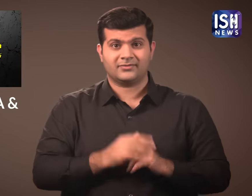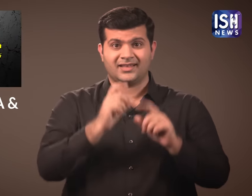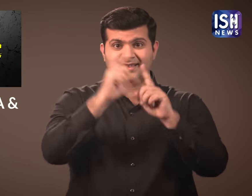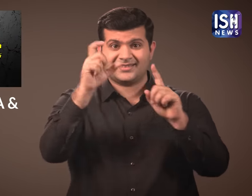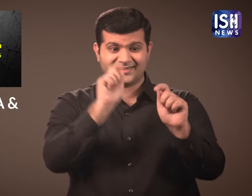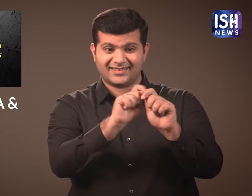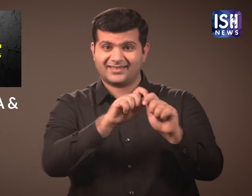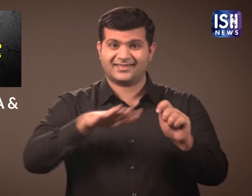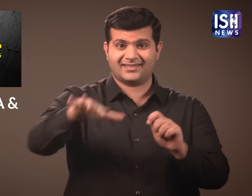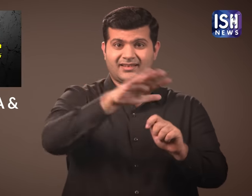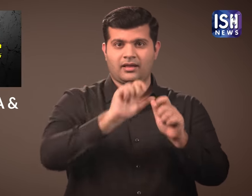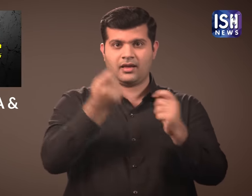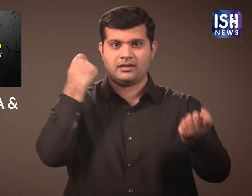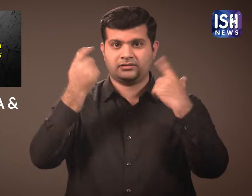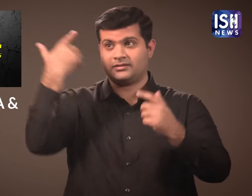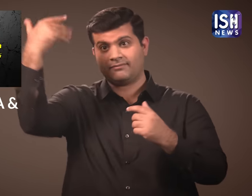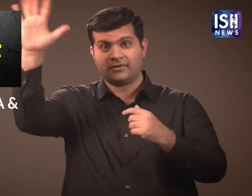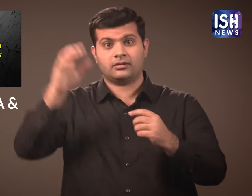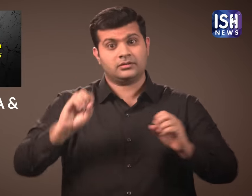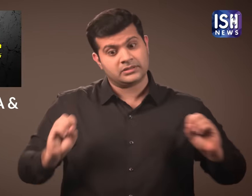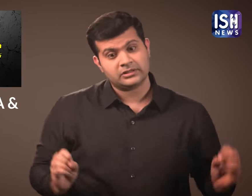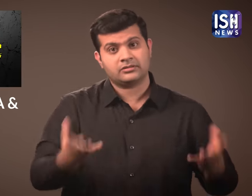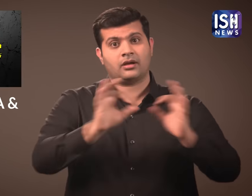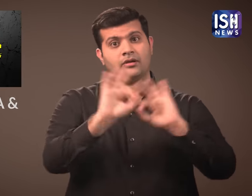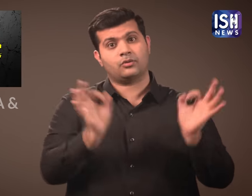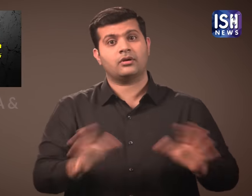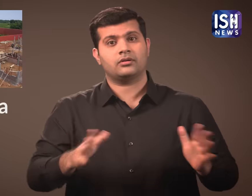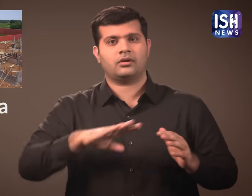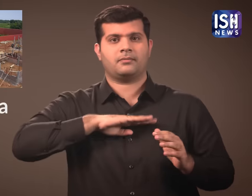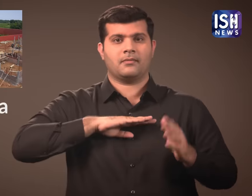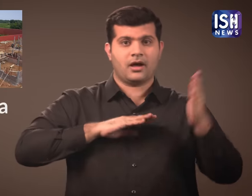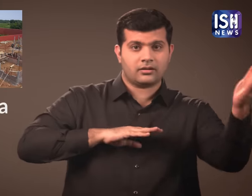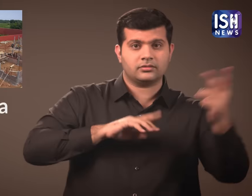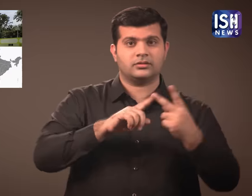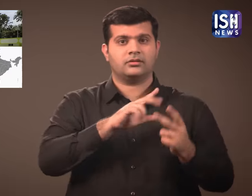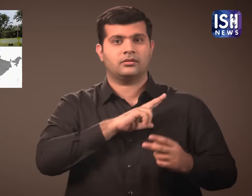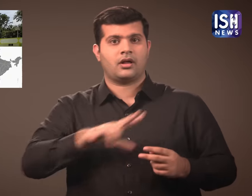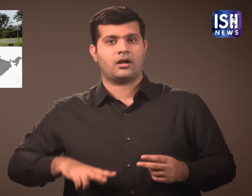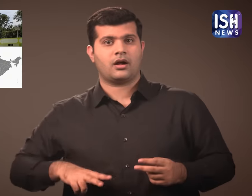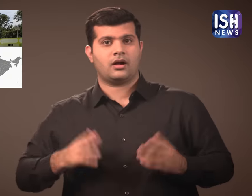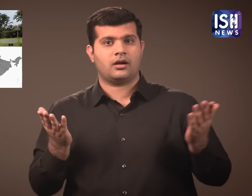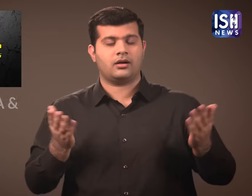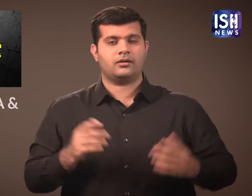The construction of detention centres in Maharashtra has already started.